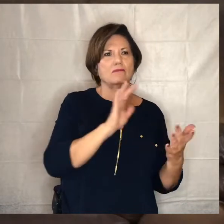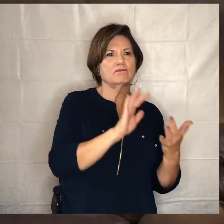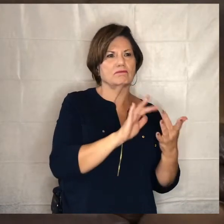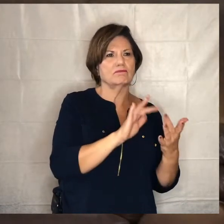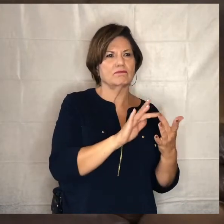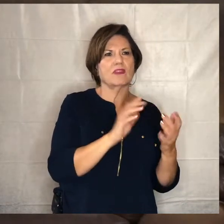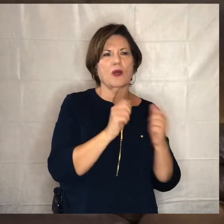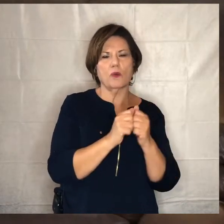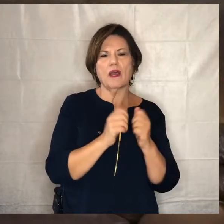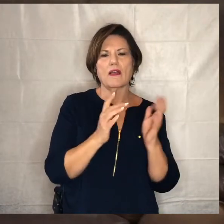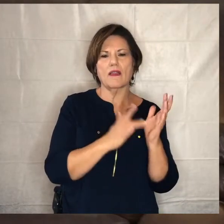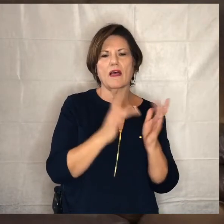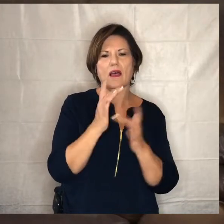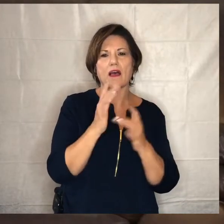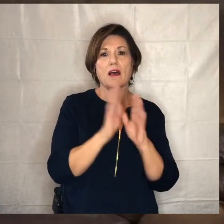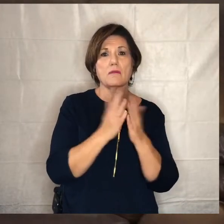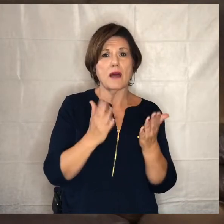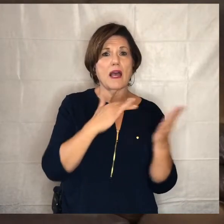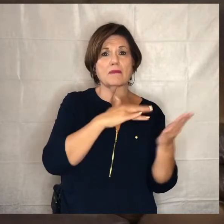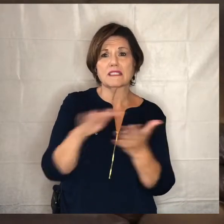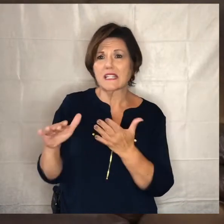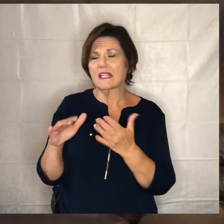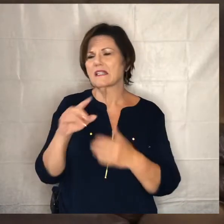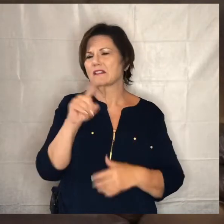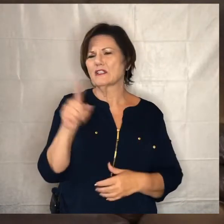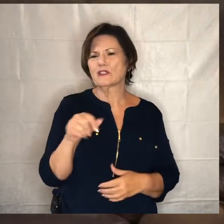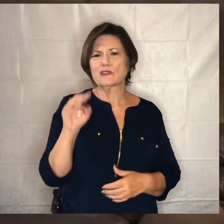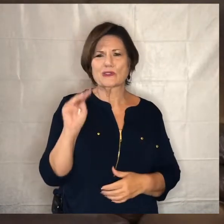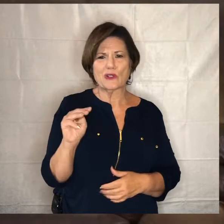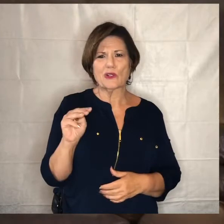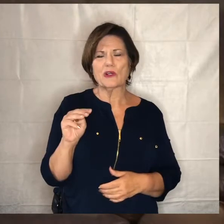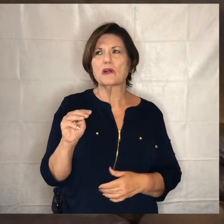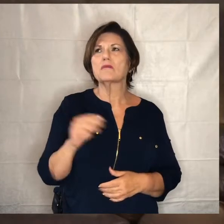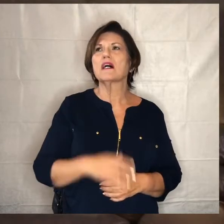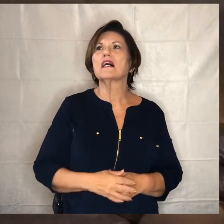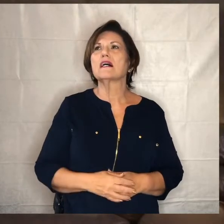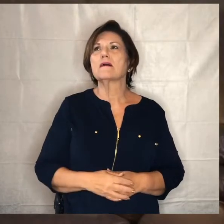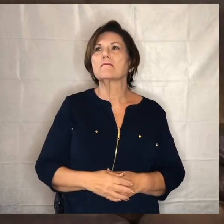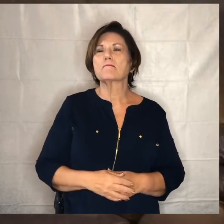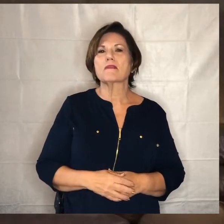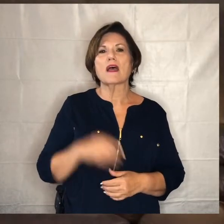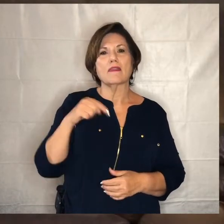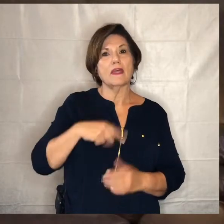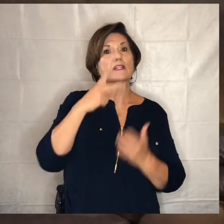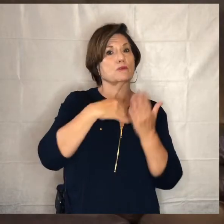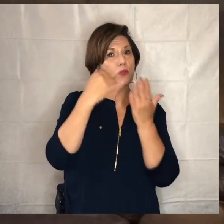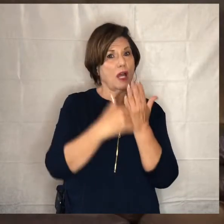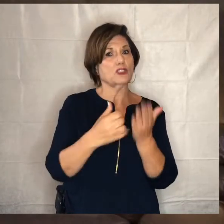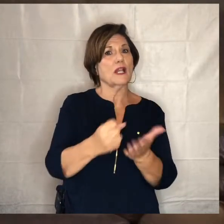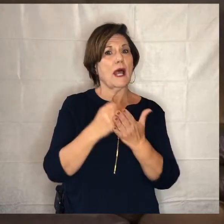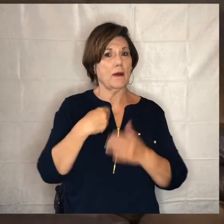bible studies via zoom and then this was a this project really helped me too it was a way for me to serve